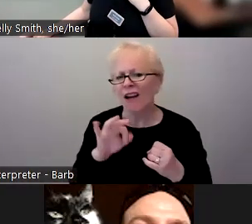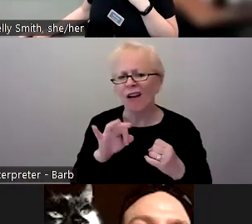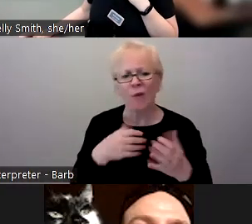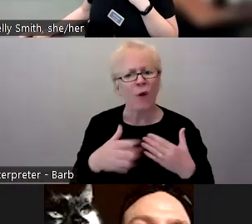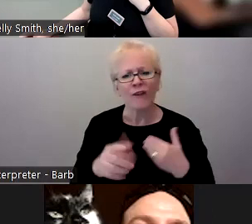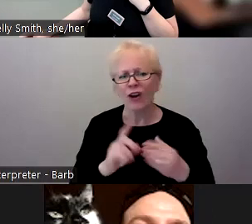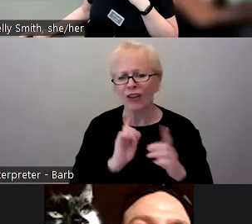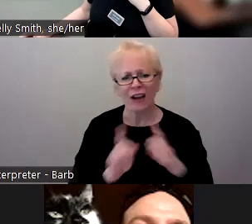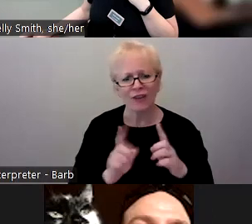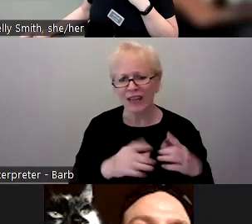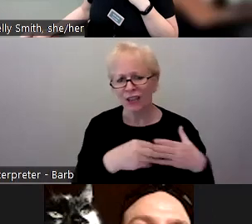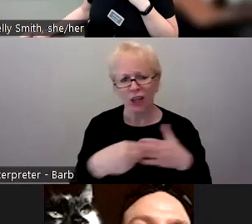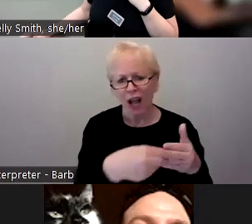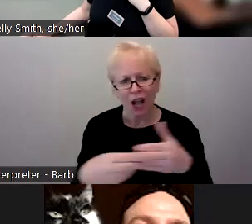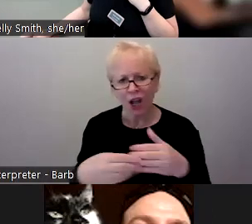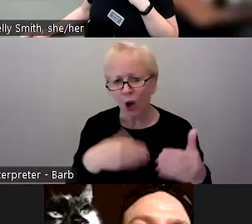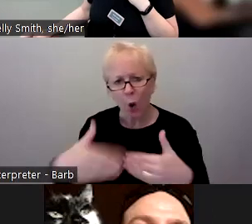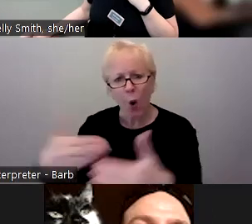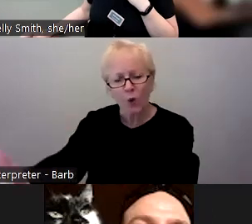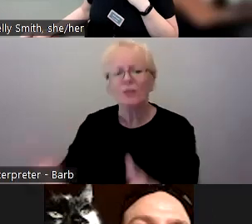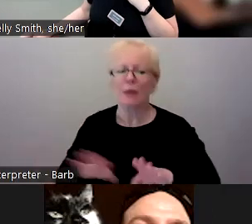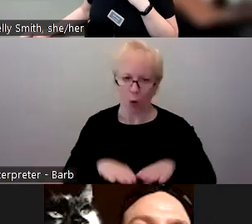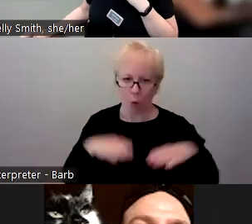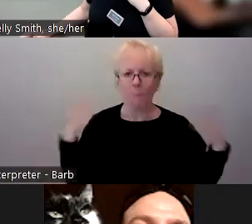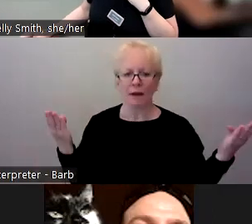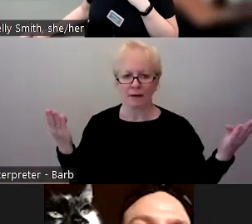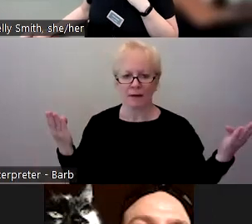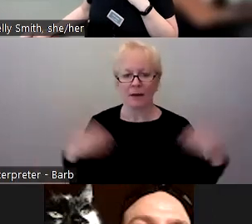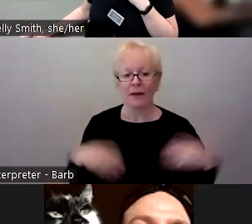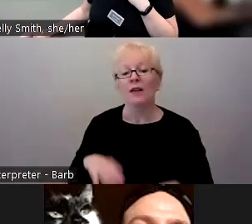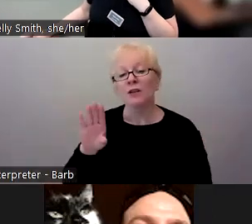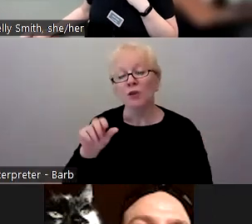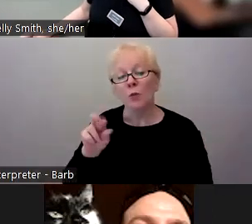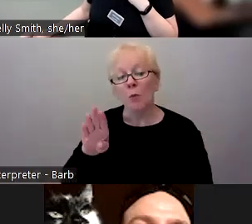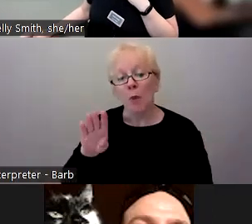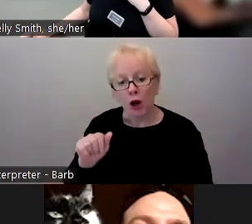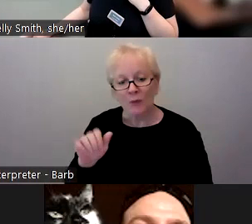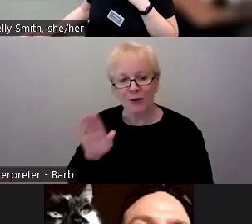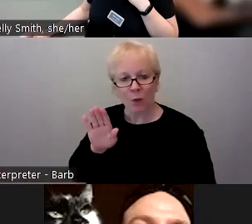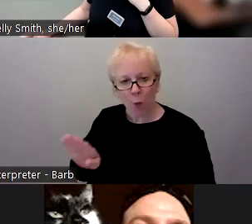So Barb sends these wonderful prompts every month, which is really interesting because